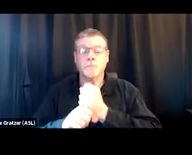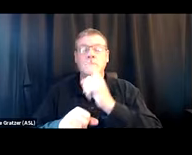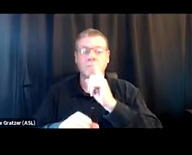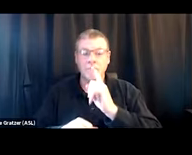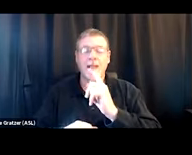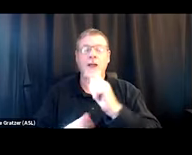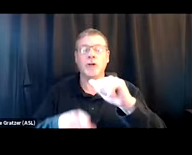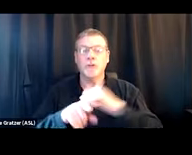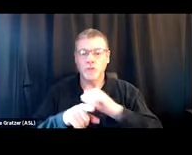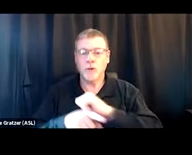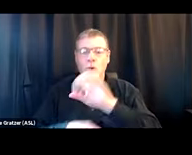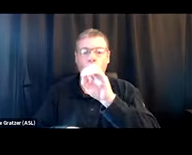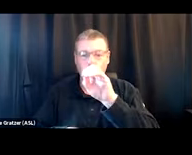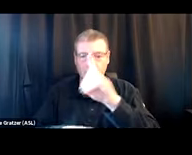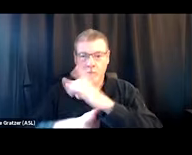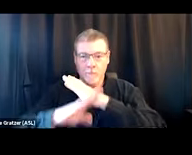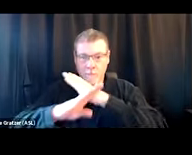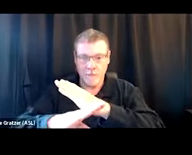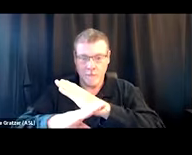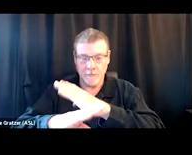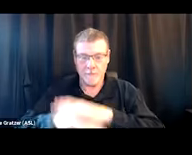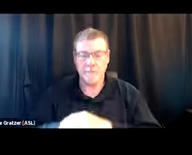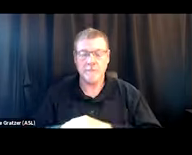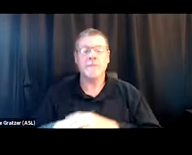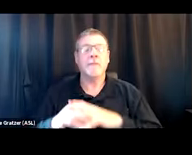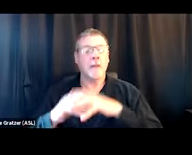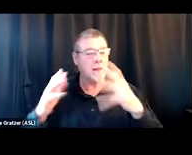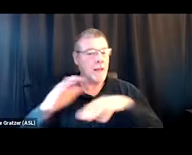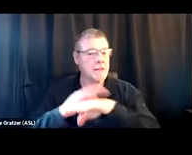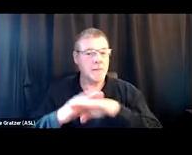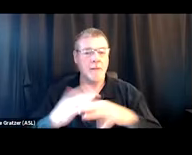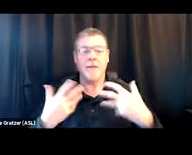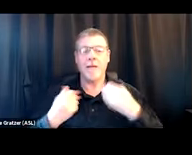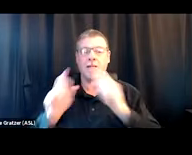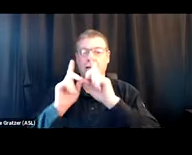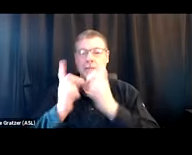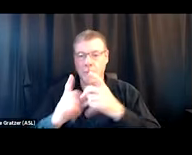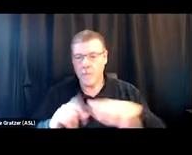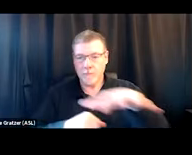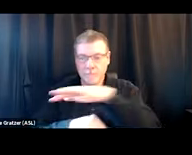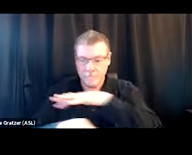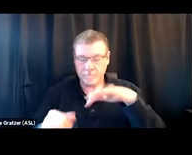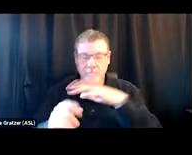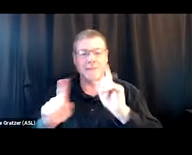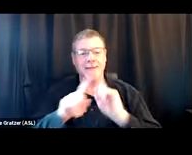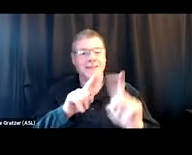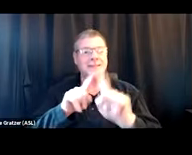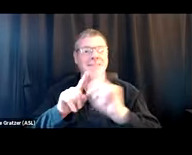I think there's a lot of accessibility through, like, local health departments and a variety of different agencies in your community